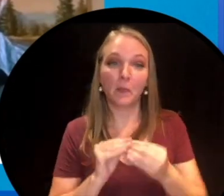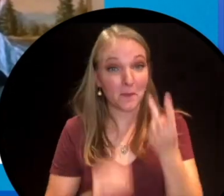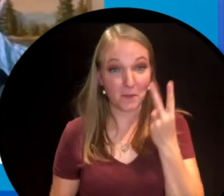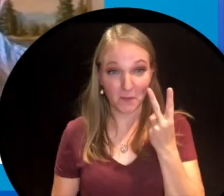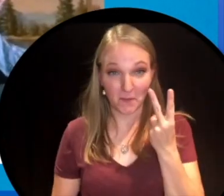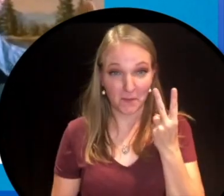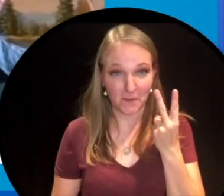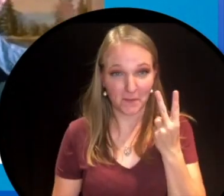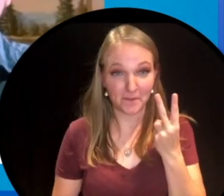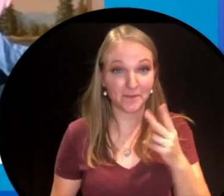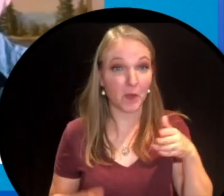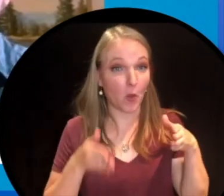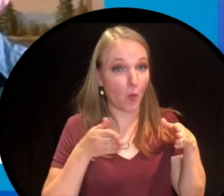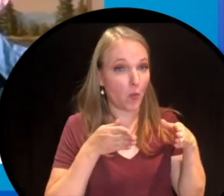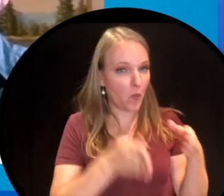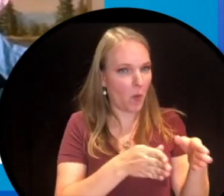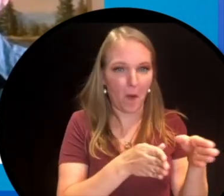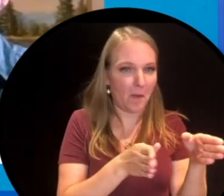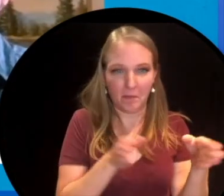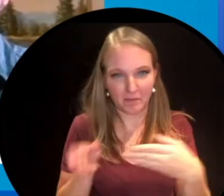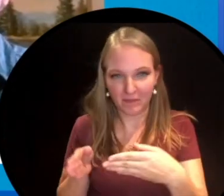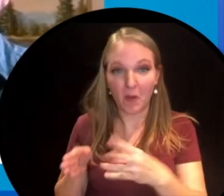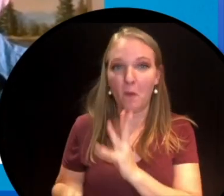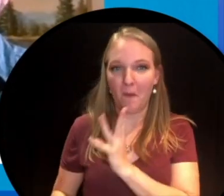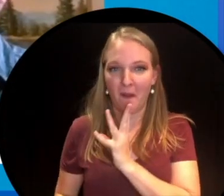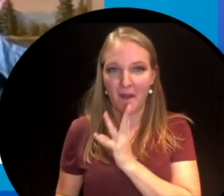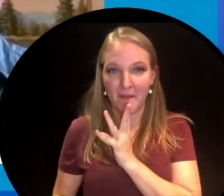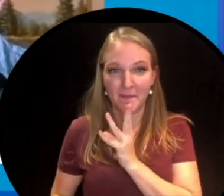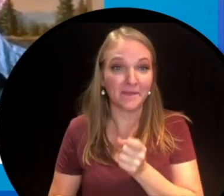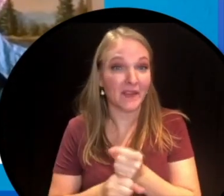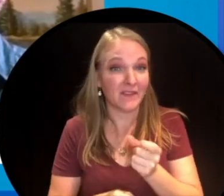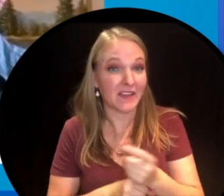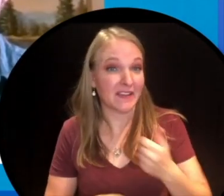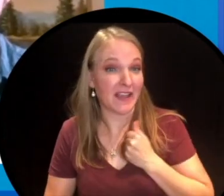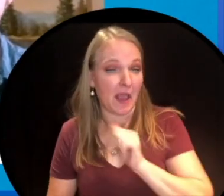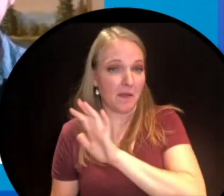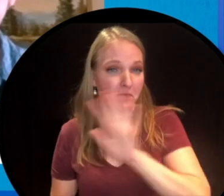question two. Let's get off the road and into the water. Every year, different places across the